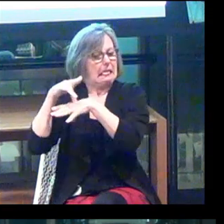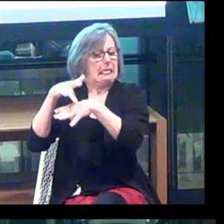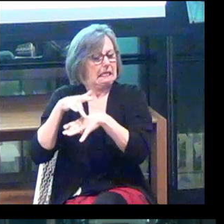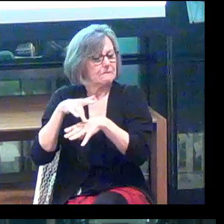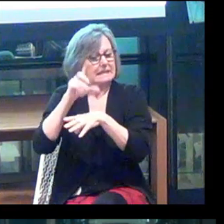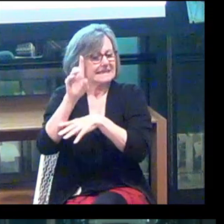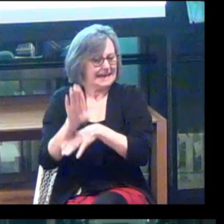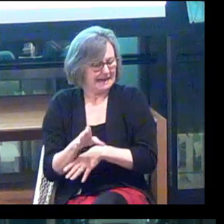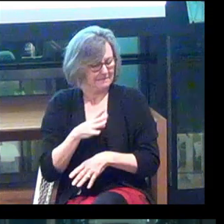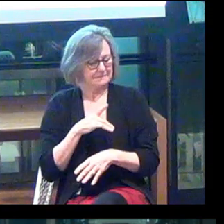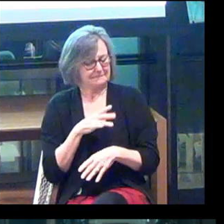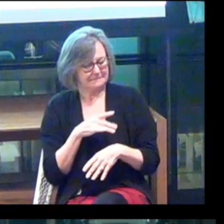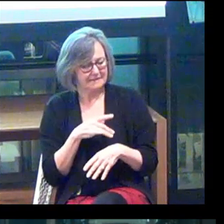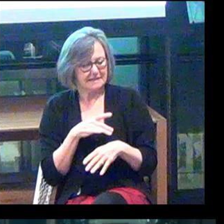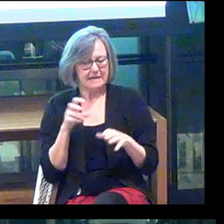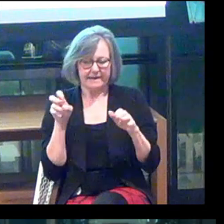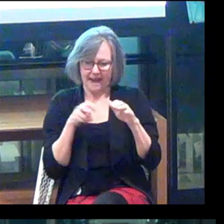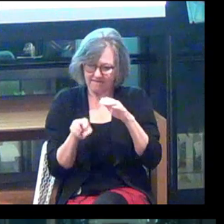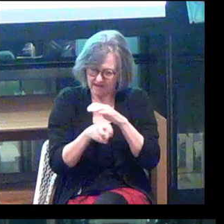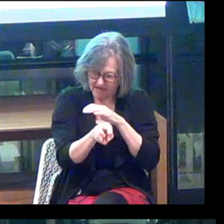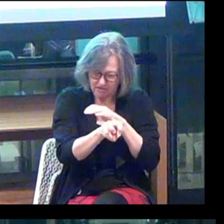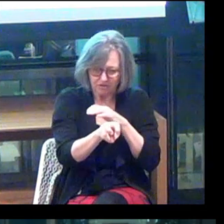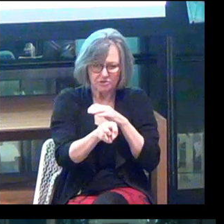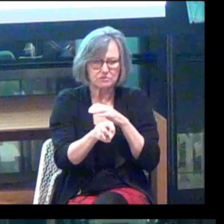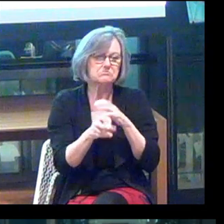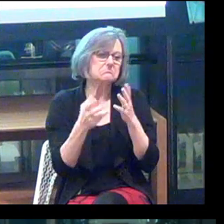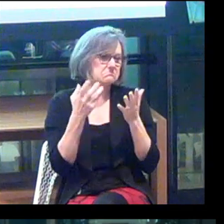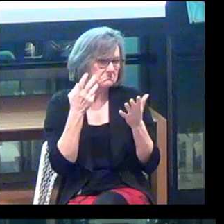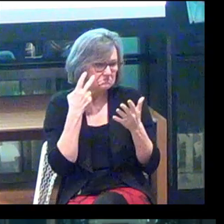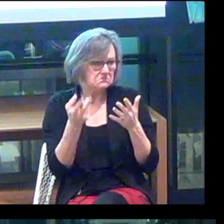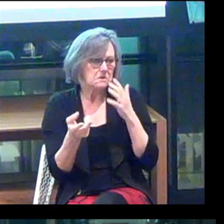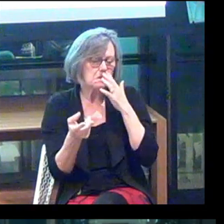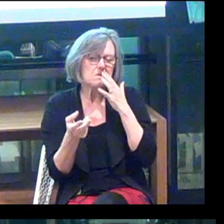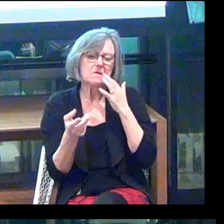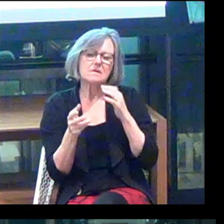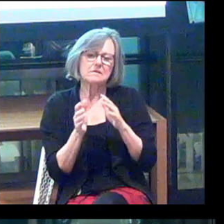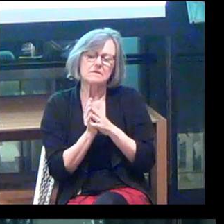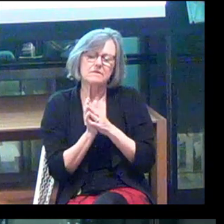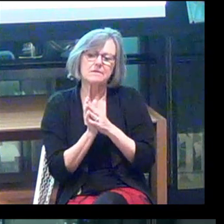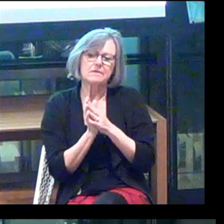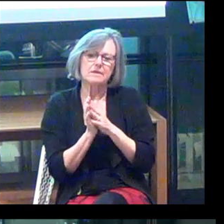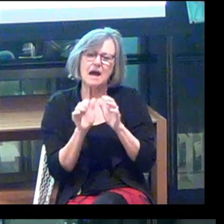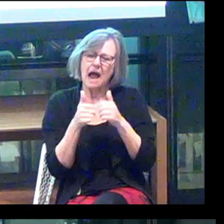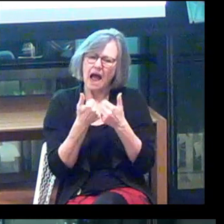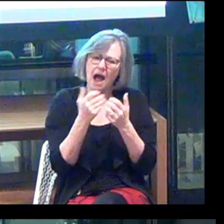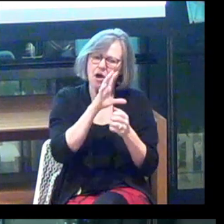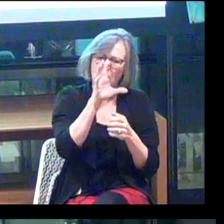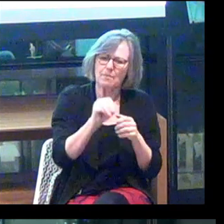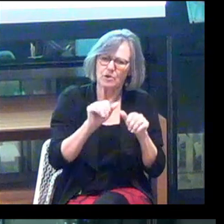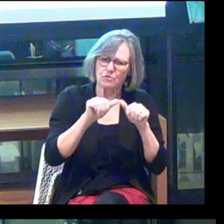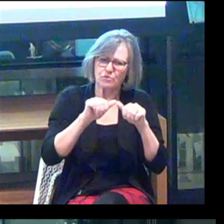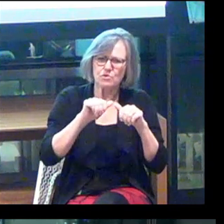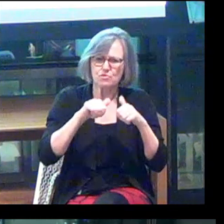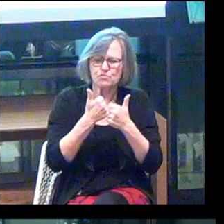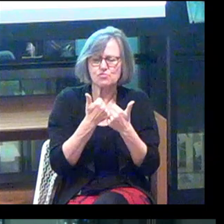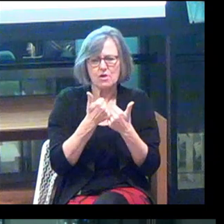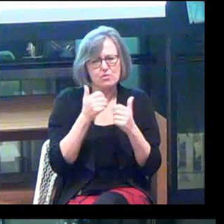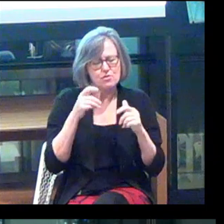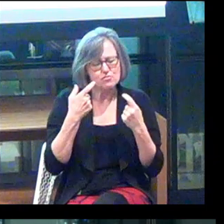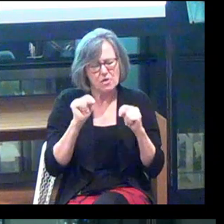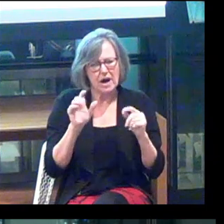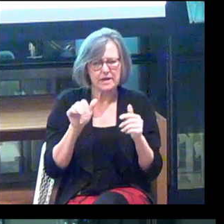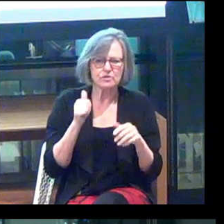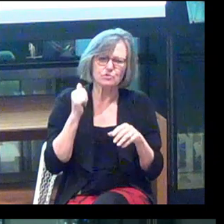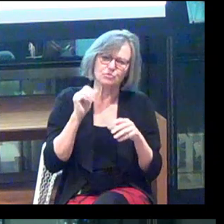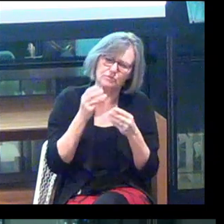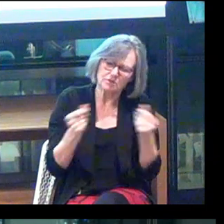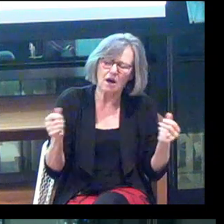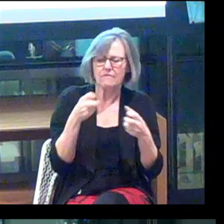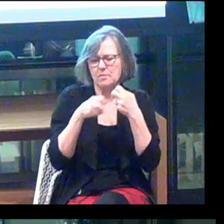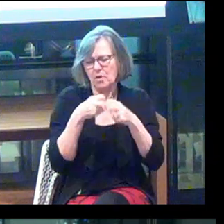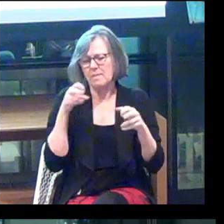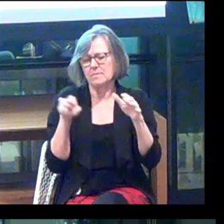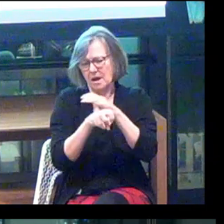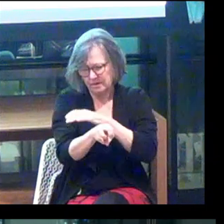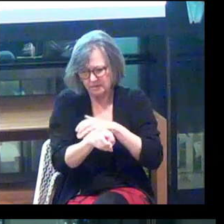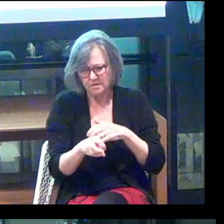So the navigation -- we can see how companies are trying to tackle the problem of navigation.